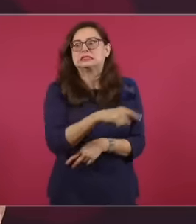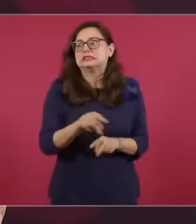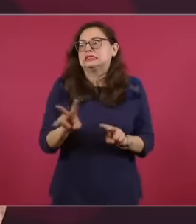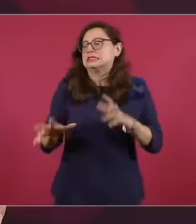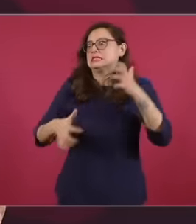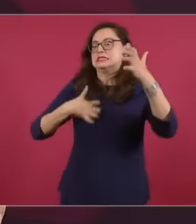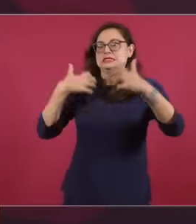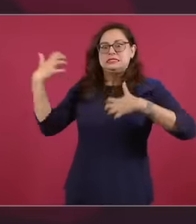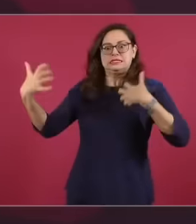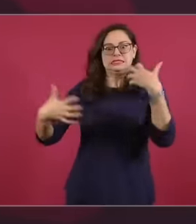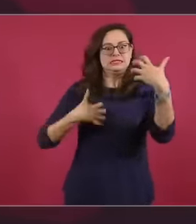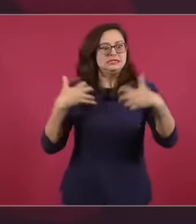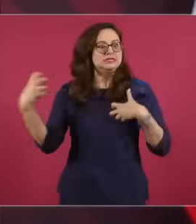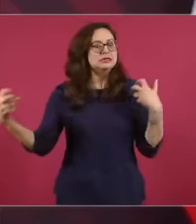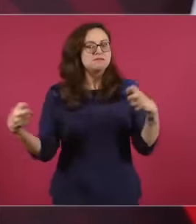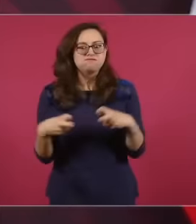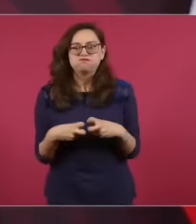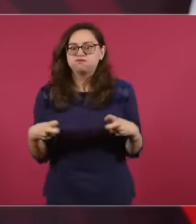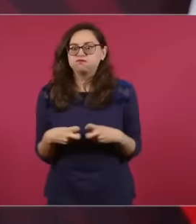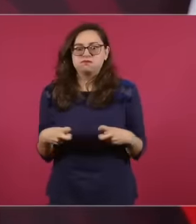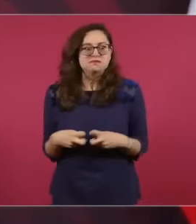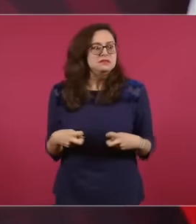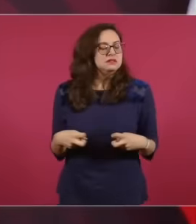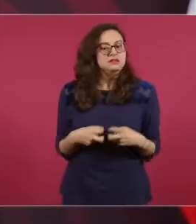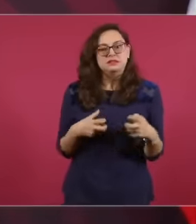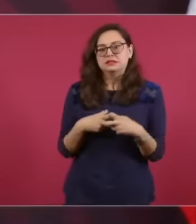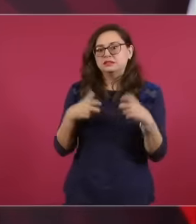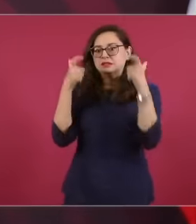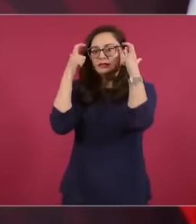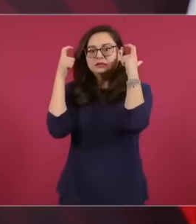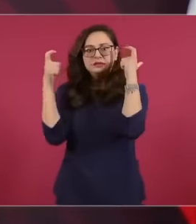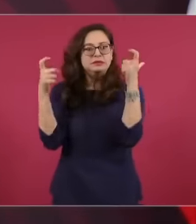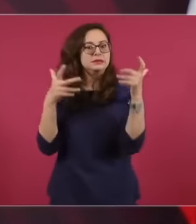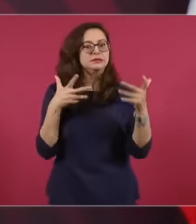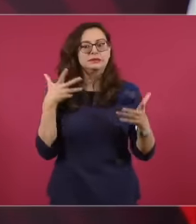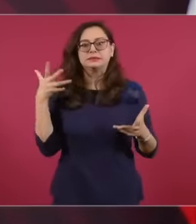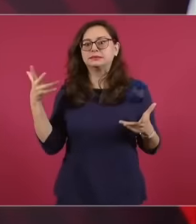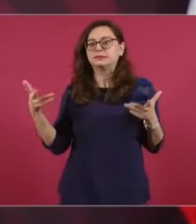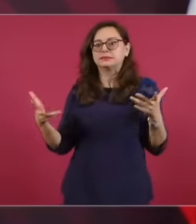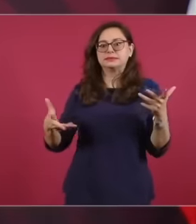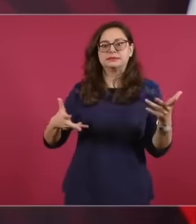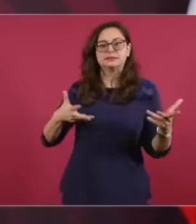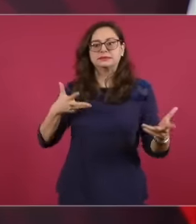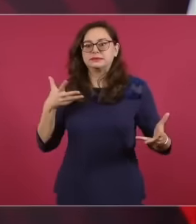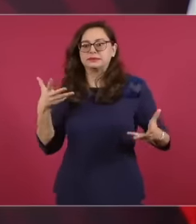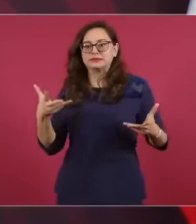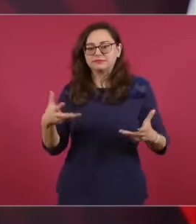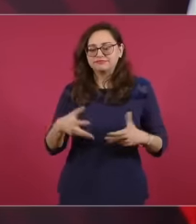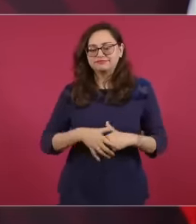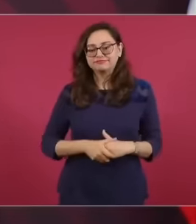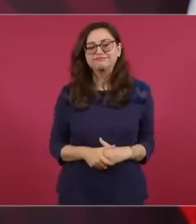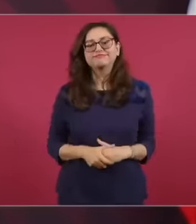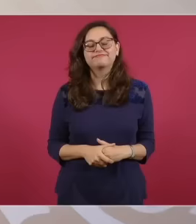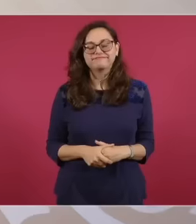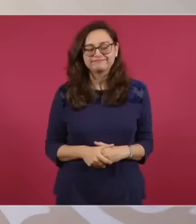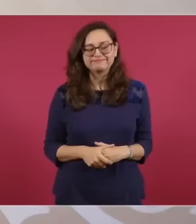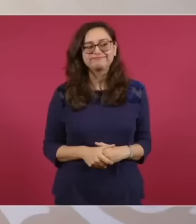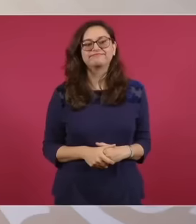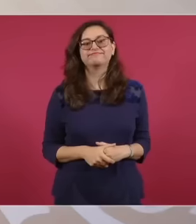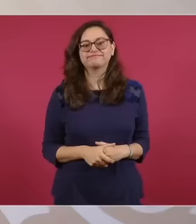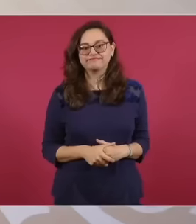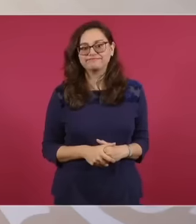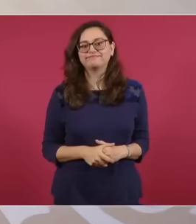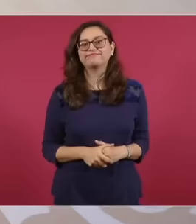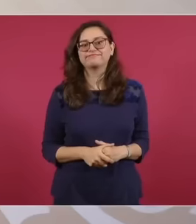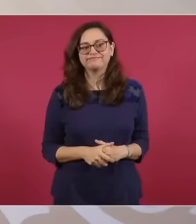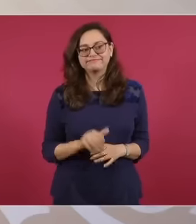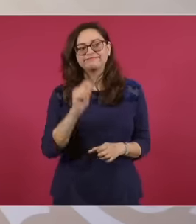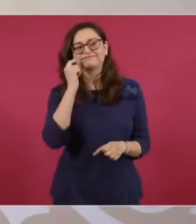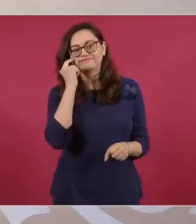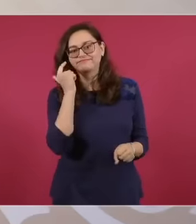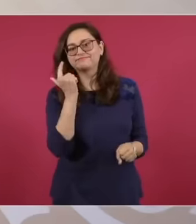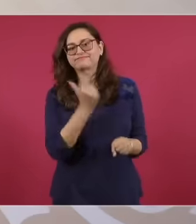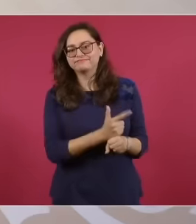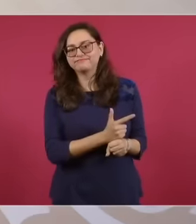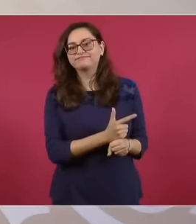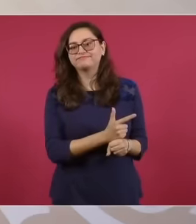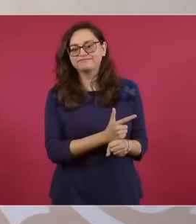and